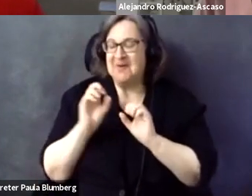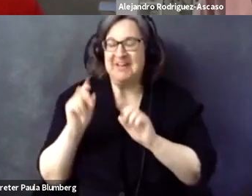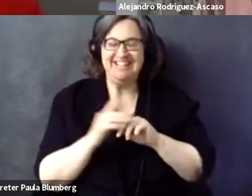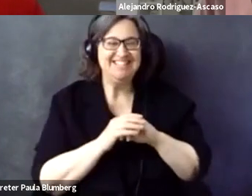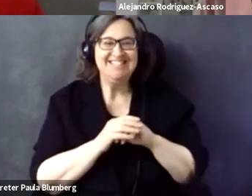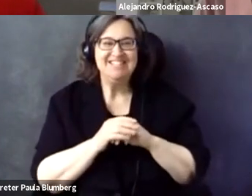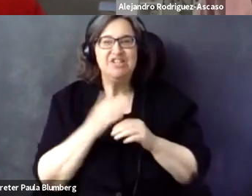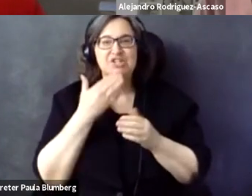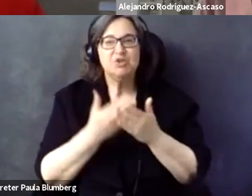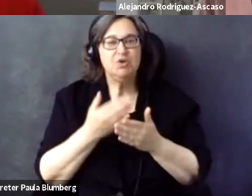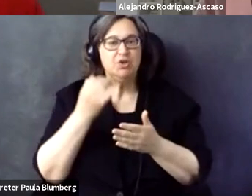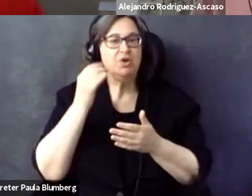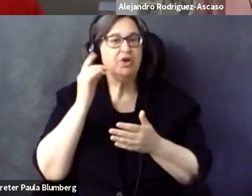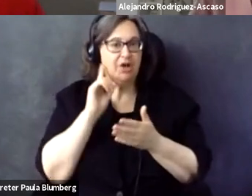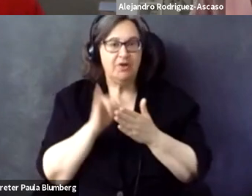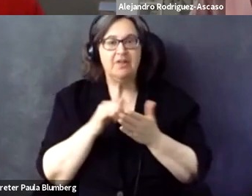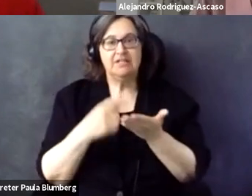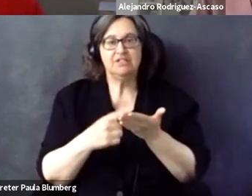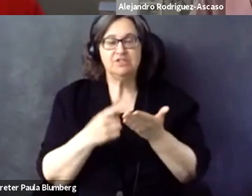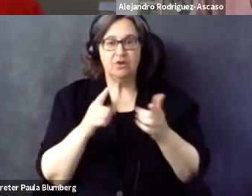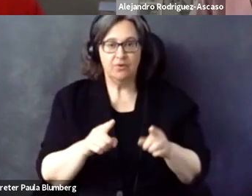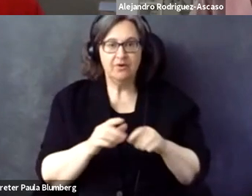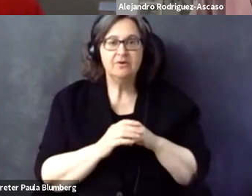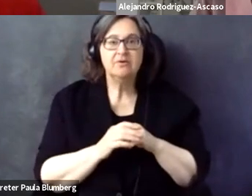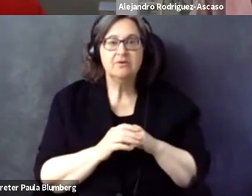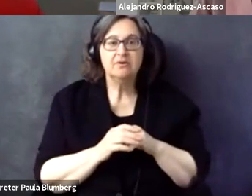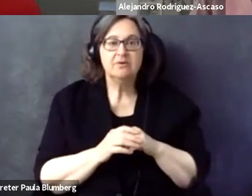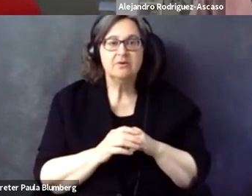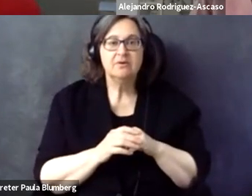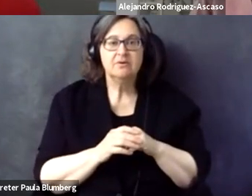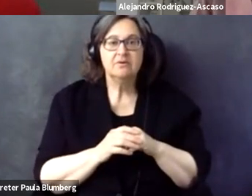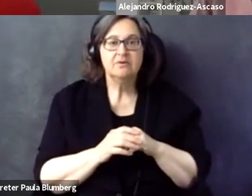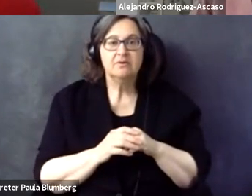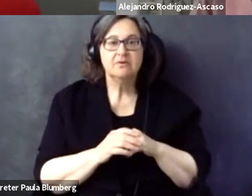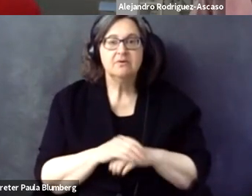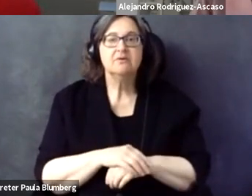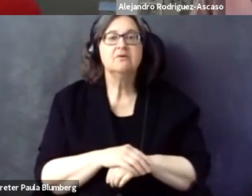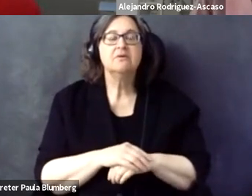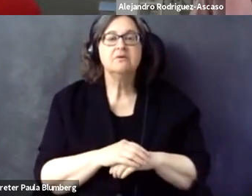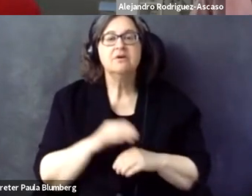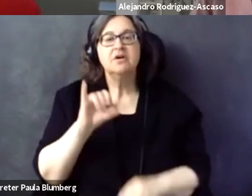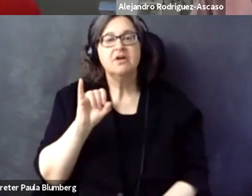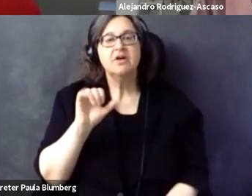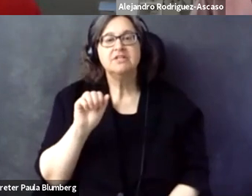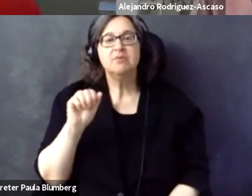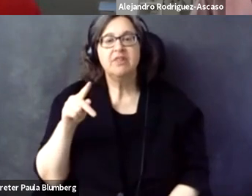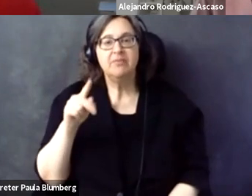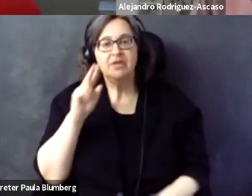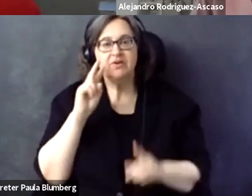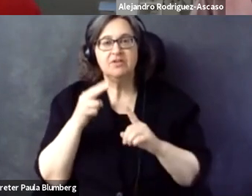you ask me (chuckles). >> SUSANNA LAURIN: We will leave it there. Thank you. It's good to hear that the discussion is going on.